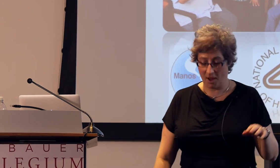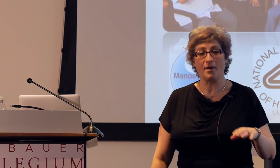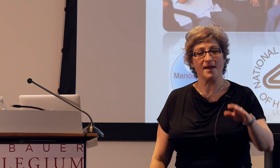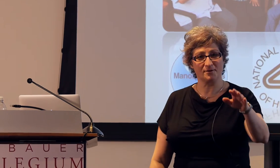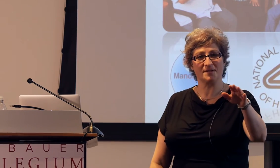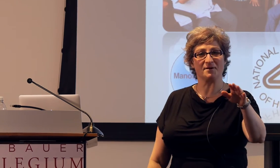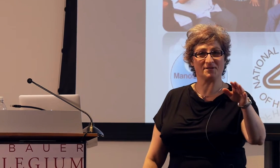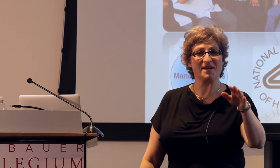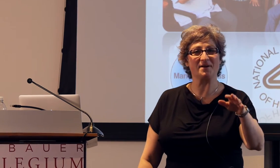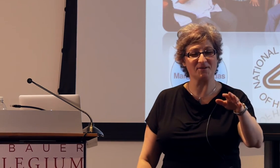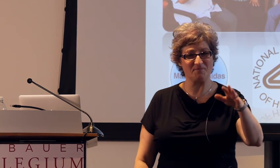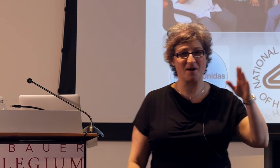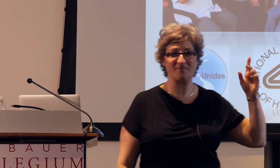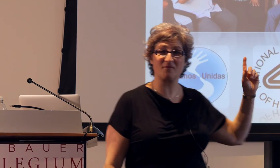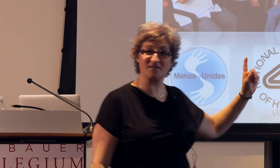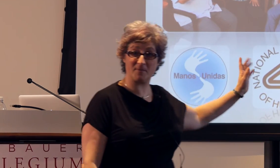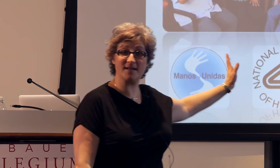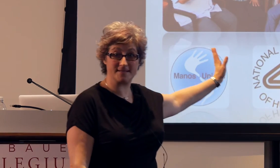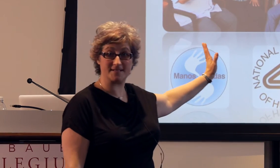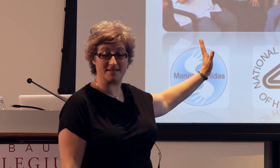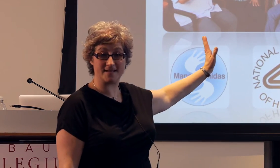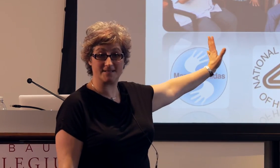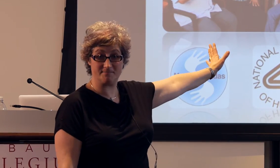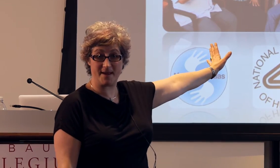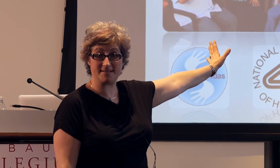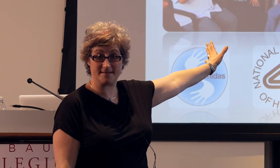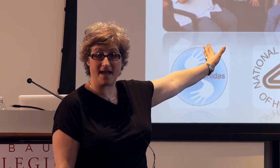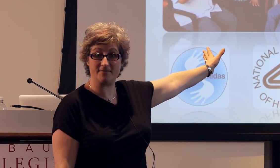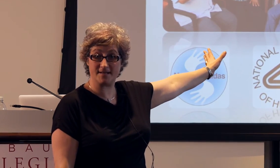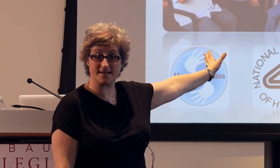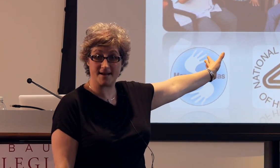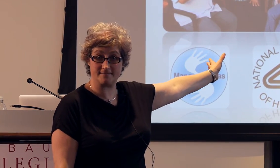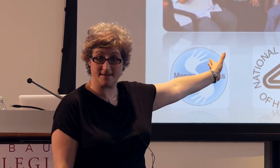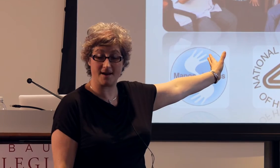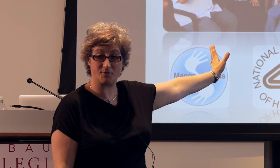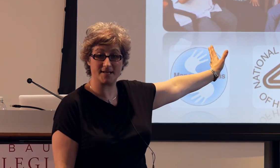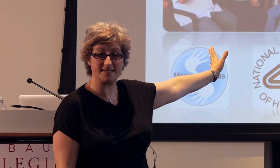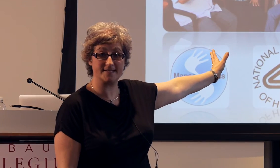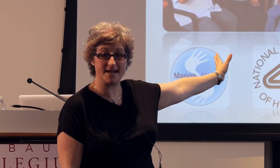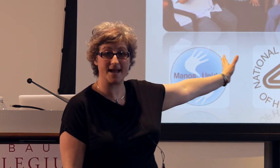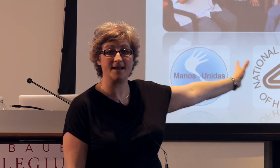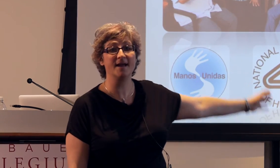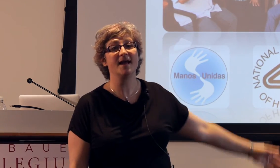Okay, here's my response that's based on the evidence I presented today,